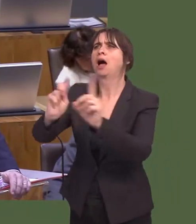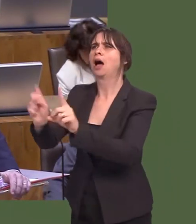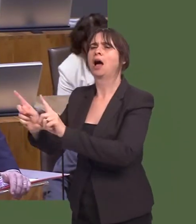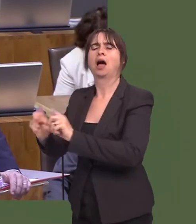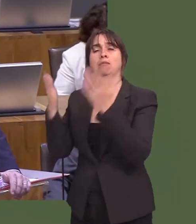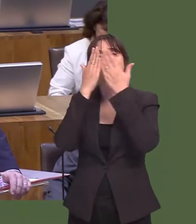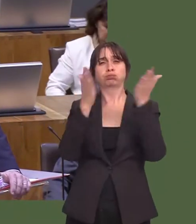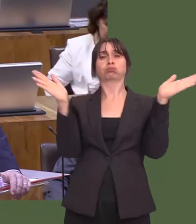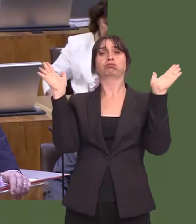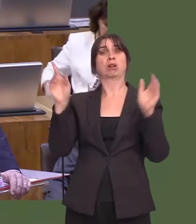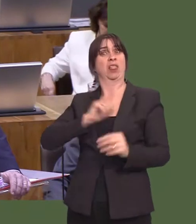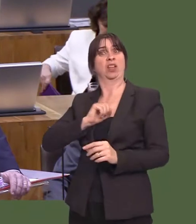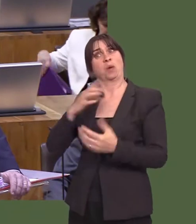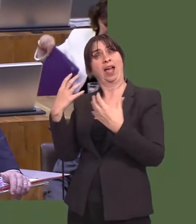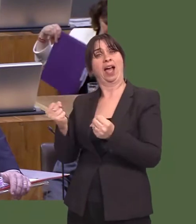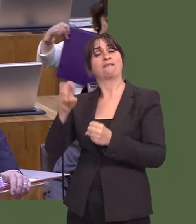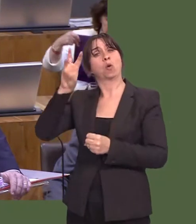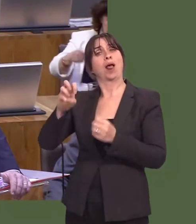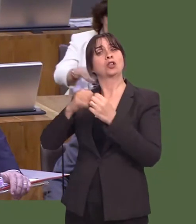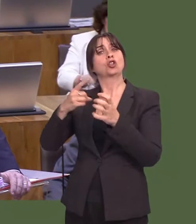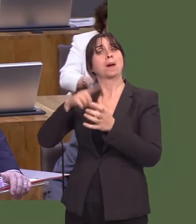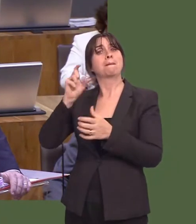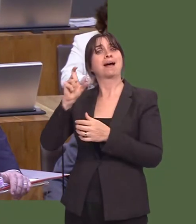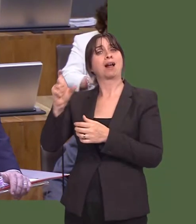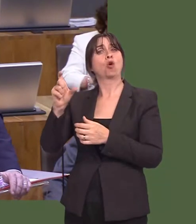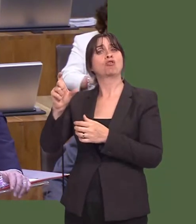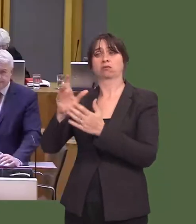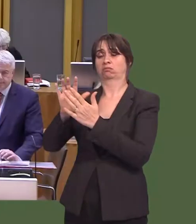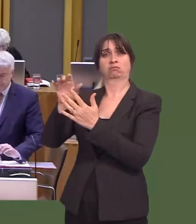But we always look at examples of good practice to see whether they can be extended. Russell George: 2.